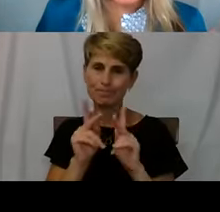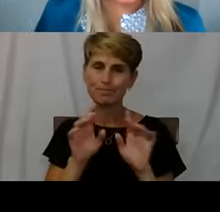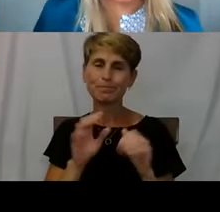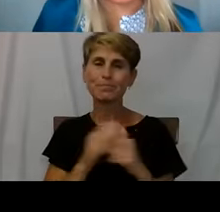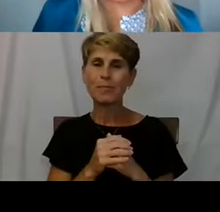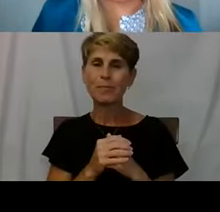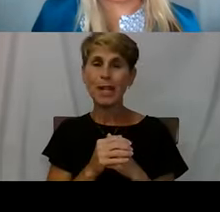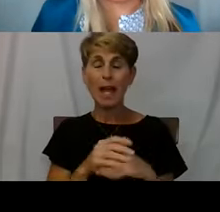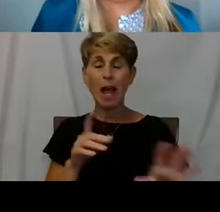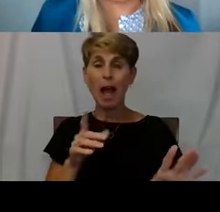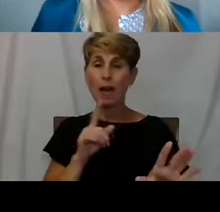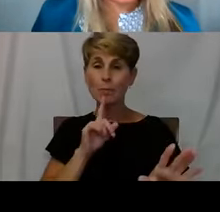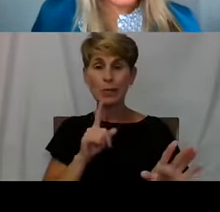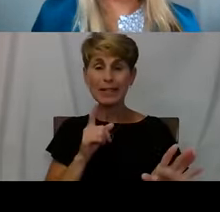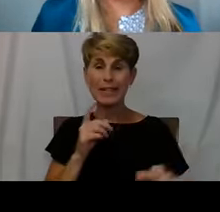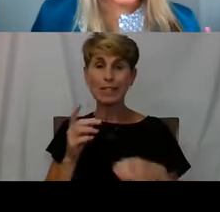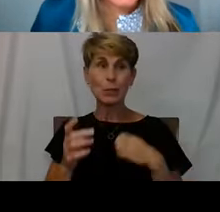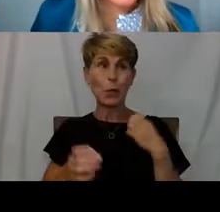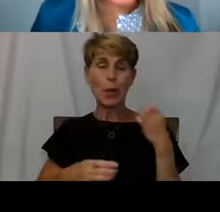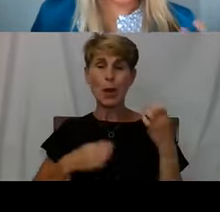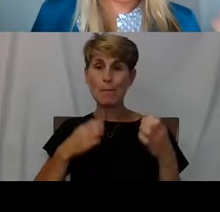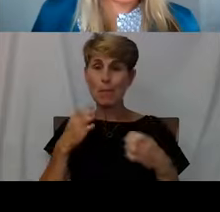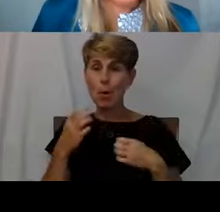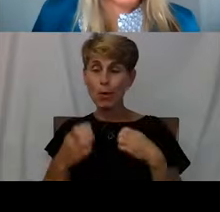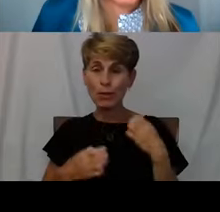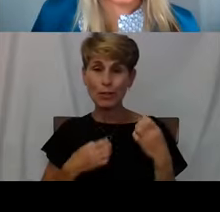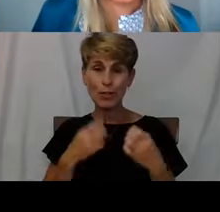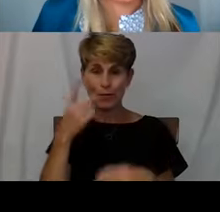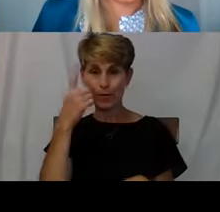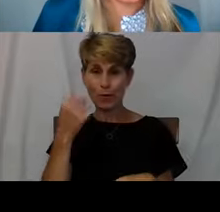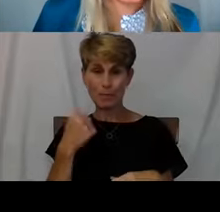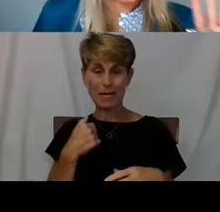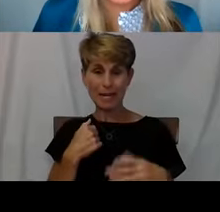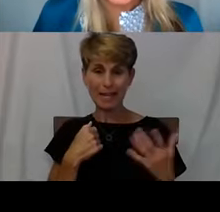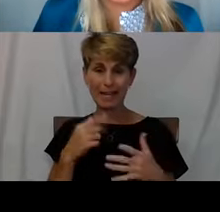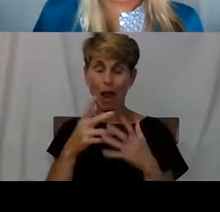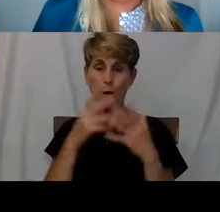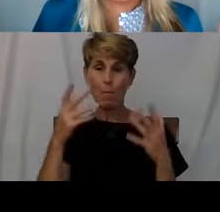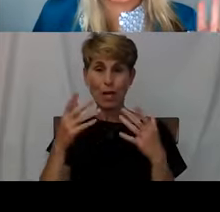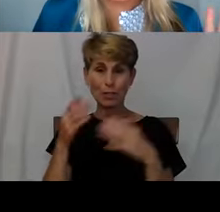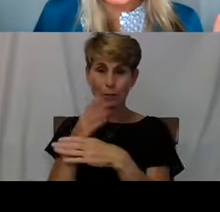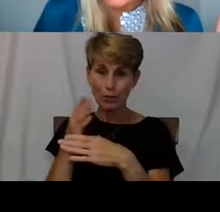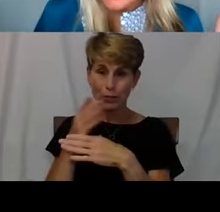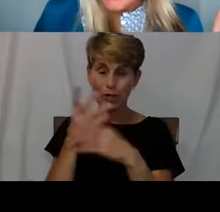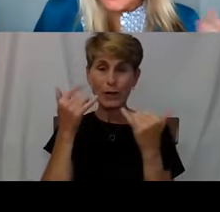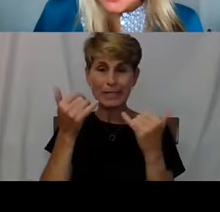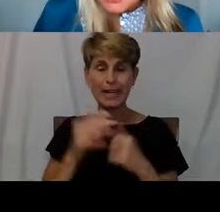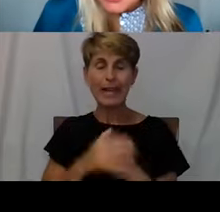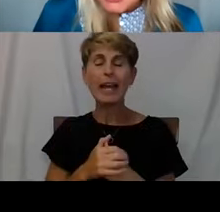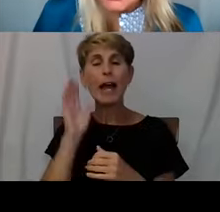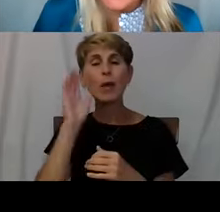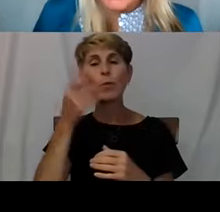about how much inspiration is being passed along today. So but I will say, I think there is one question